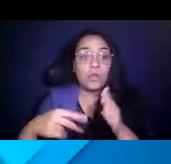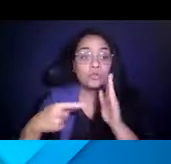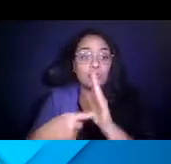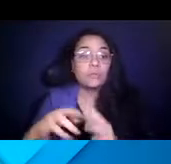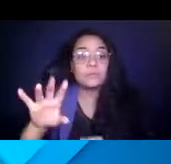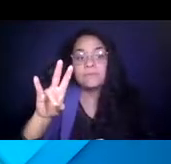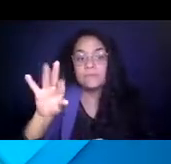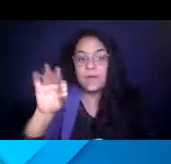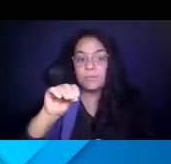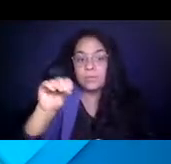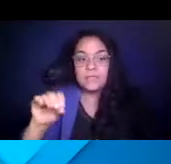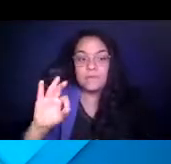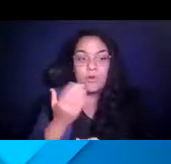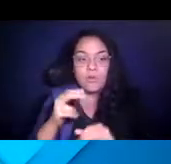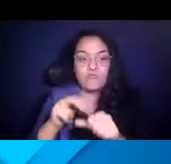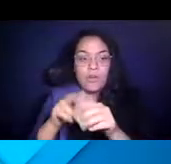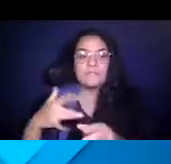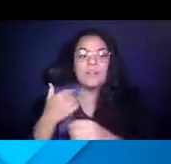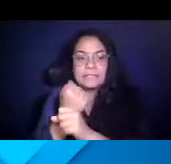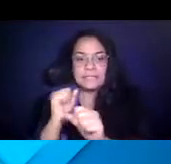of our riders felt safe riding the bus.